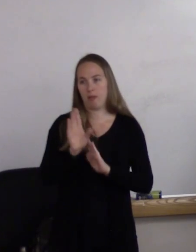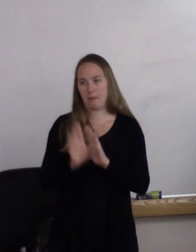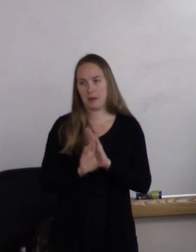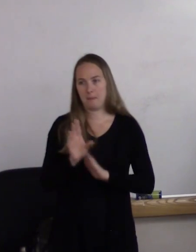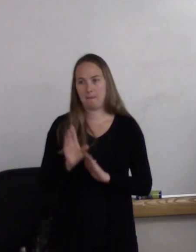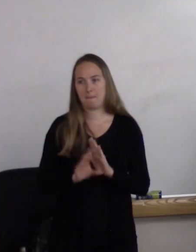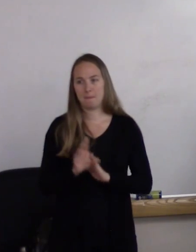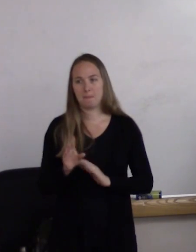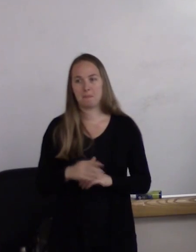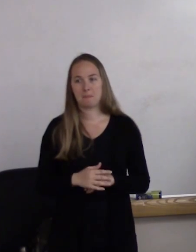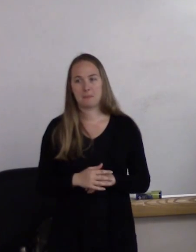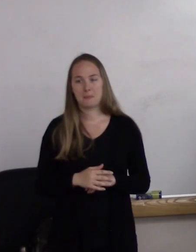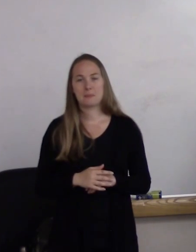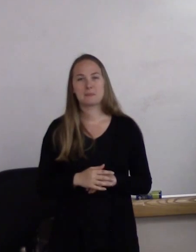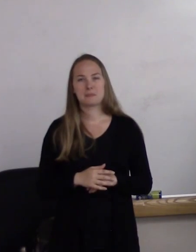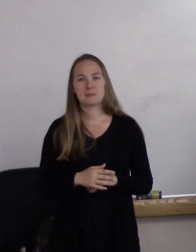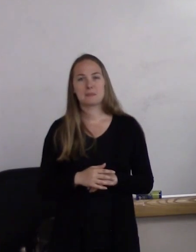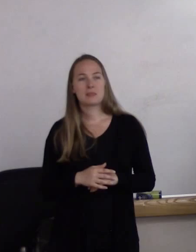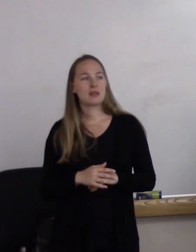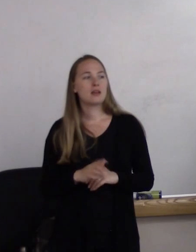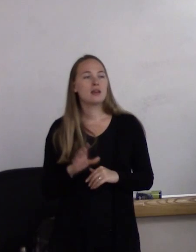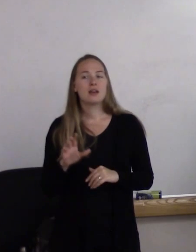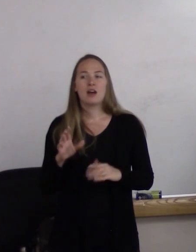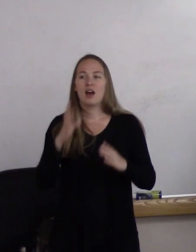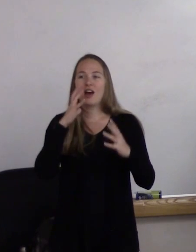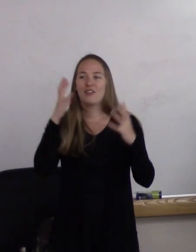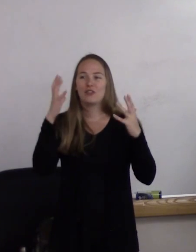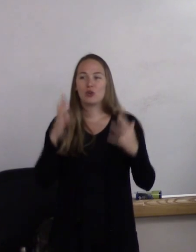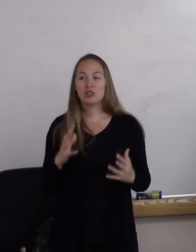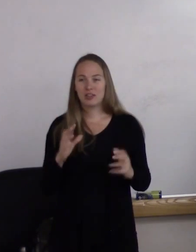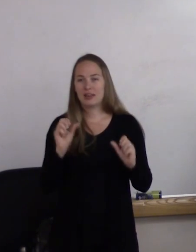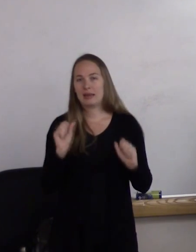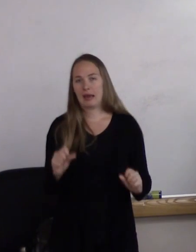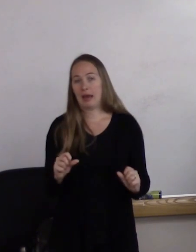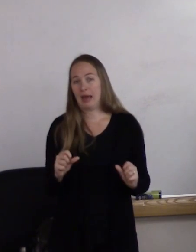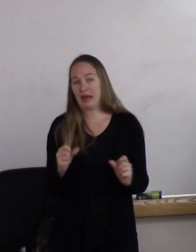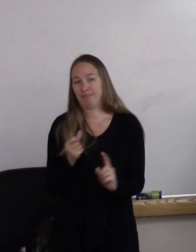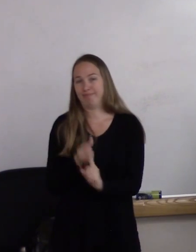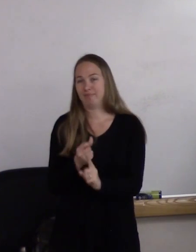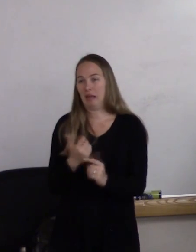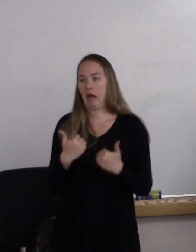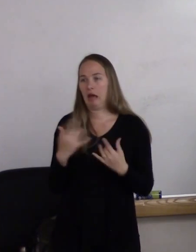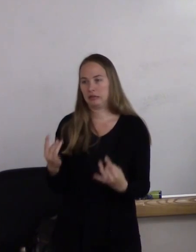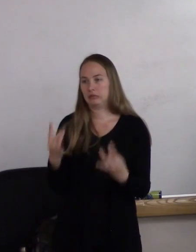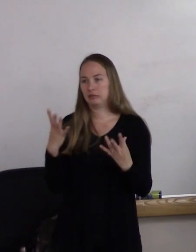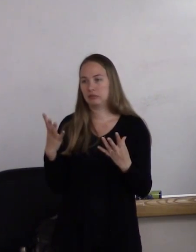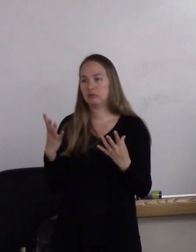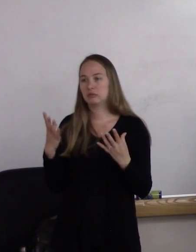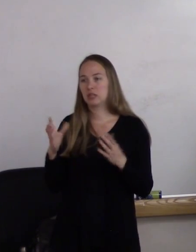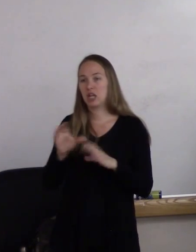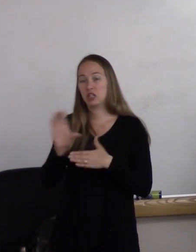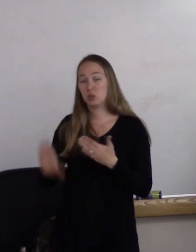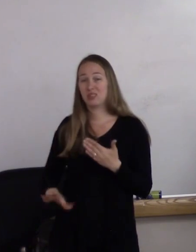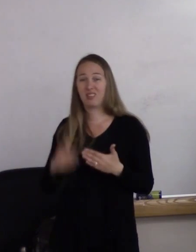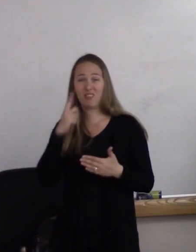And it unfortunately can lead to some grave consequences. It can be very traumatizing to an individual